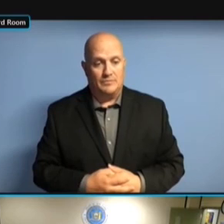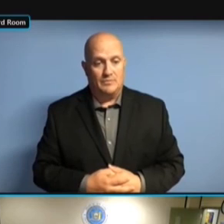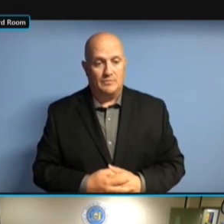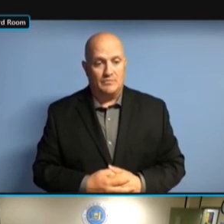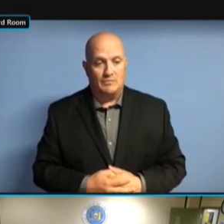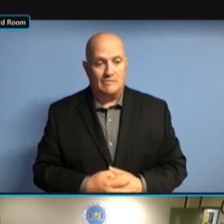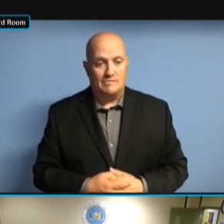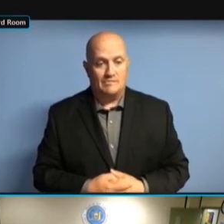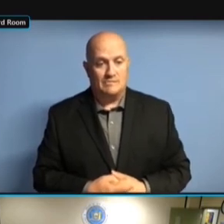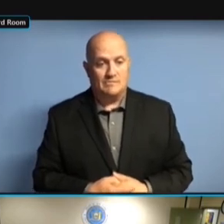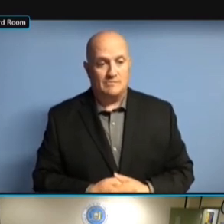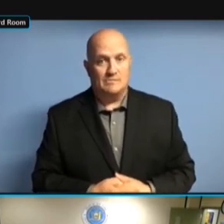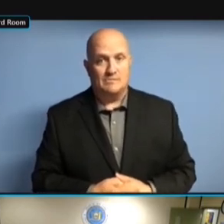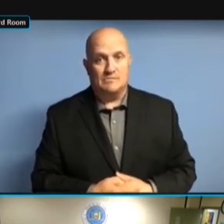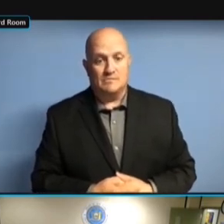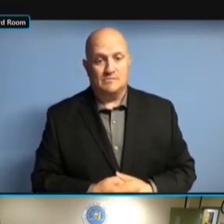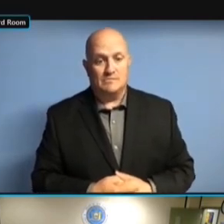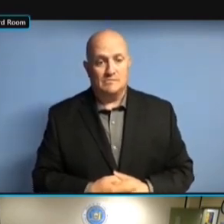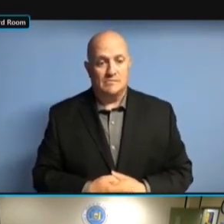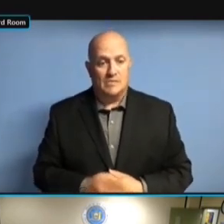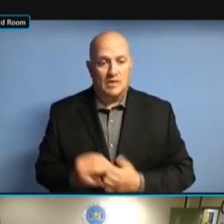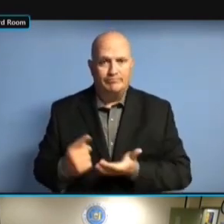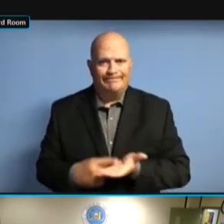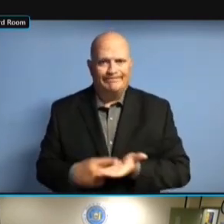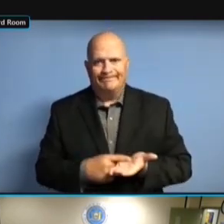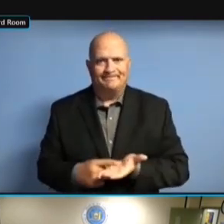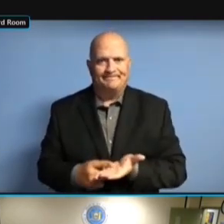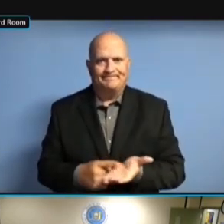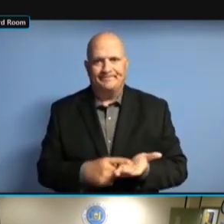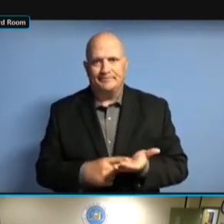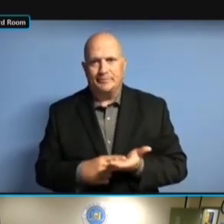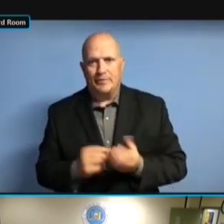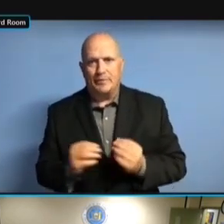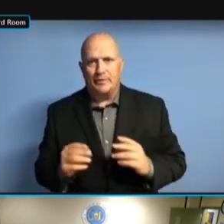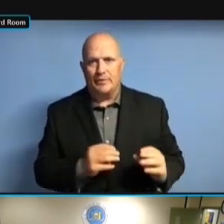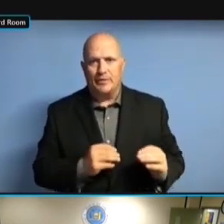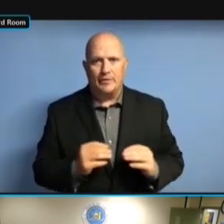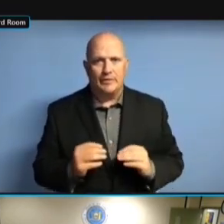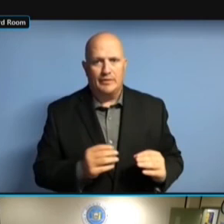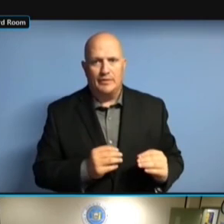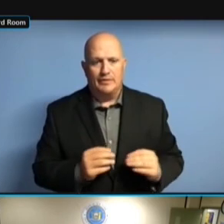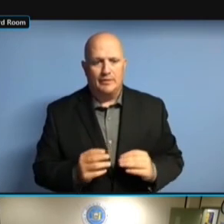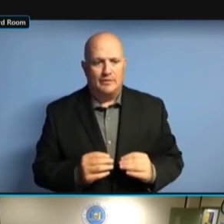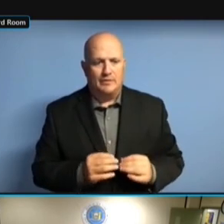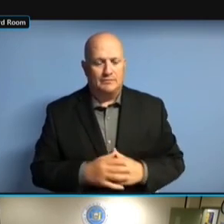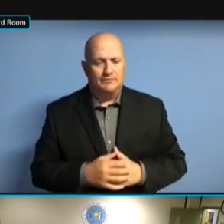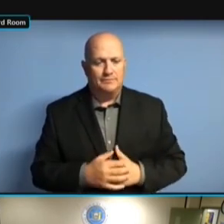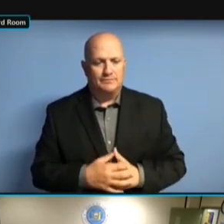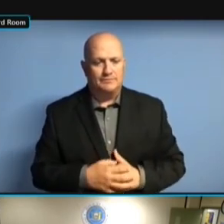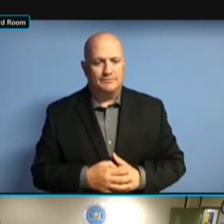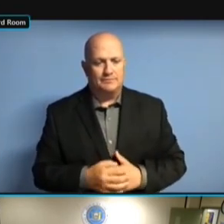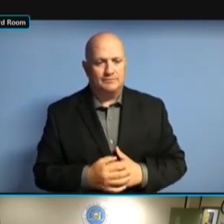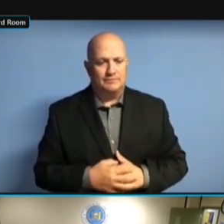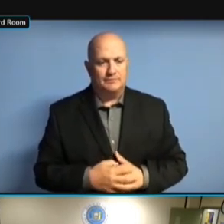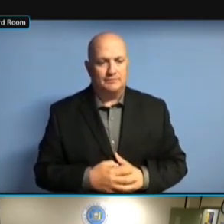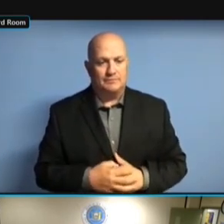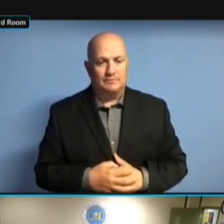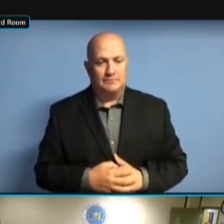. >> RIGHT. RIGHT. RIGHT. >> RIGHT. >> IT RIGHT. >> IT SAYS RIGHT. >> IT SAYS MONEY RIGHT. >> IT SAYS MONEY COLLECTED. IT SAYS MONEY COLLECTED. IT SAYS MONEY COLLECTED. AND IT SAYS MONEY COLLECTED. AND YOU IT SAYS MONEY COLLECTED. AND YOU HAVE IT SAYS MONEY COLLECTED. AND YOU HAVE JUST IT SAYS MONEY COLLECTED. AND YOU HAVE JUST $370. AND YOU HAVE JUST $370. AND YOU HAVE JUST $370. >> AND YOU HAVE JUST $370. >> YEAH, AND YOU HAVE JUST $370. >> YEAH, THAT'S